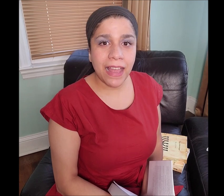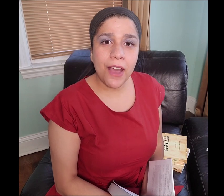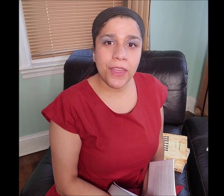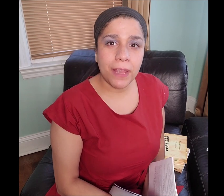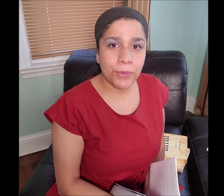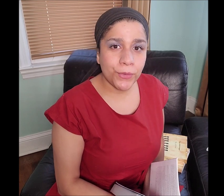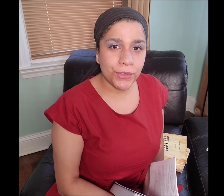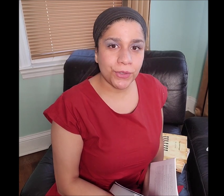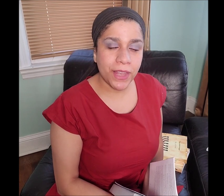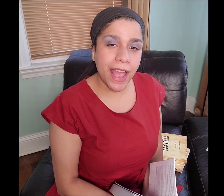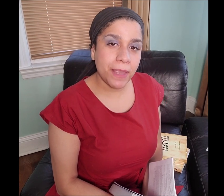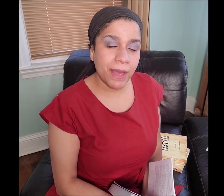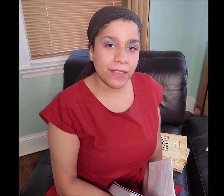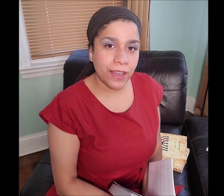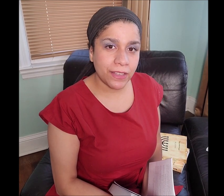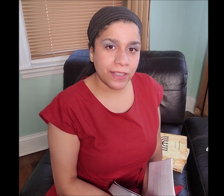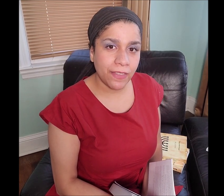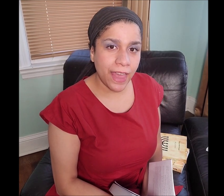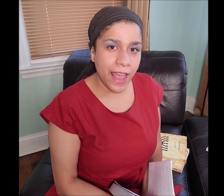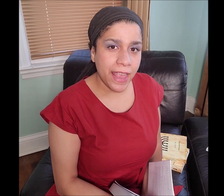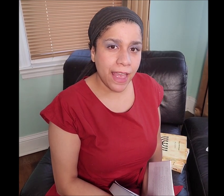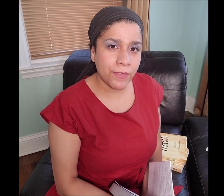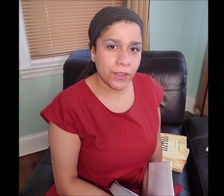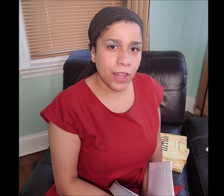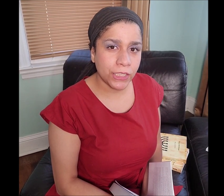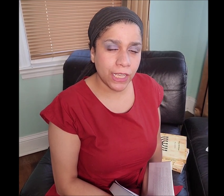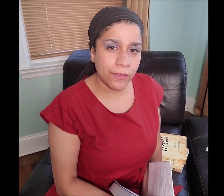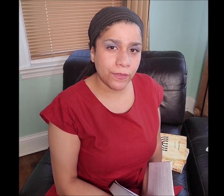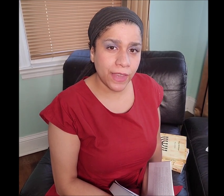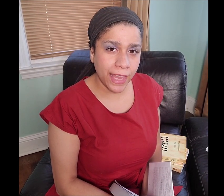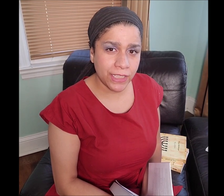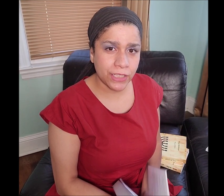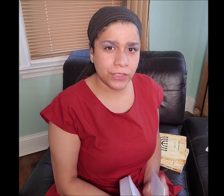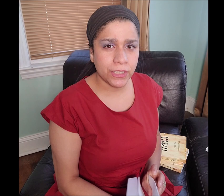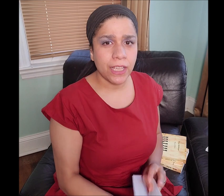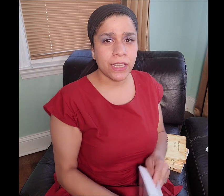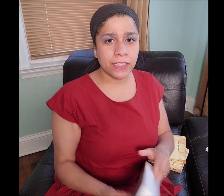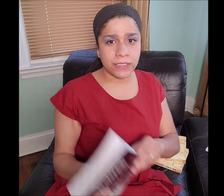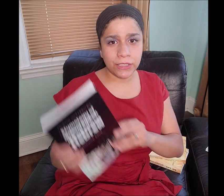Now that I prove to you that I am Itharey and that I have the knowledge of the hand gestures,